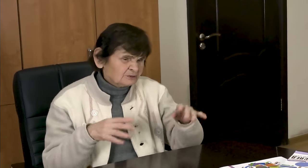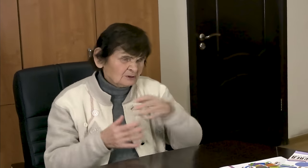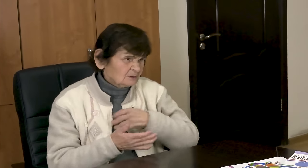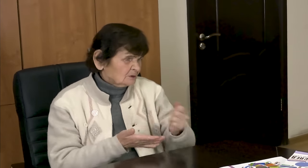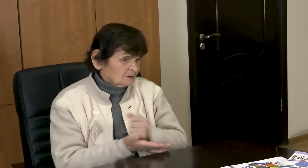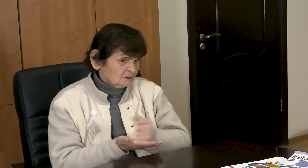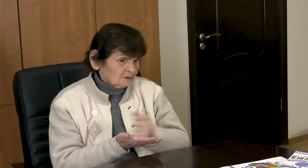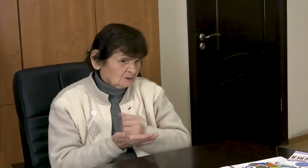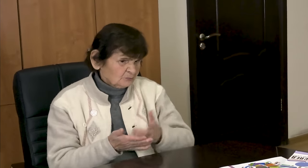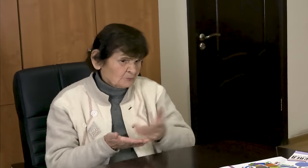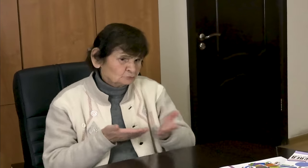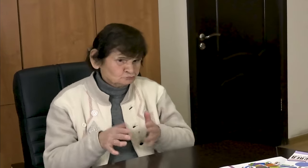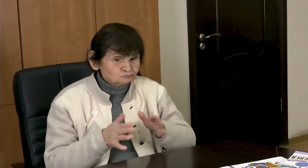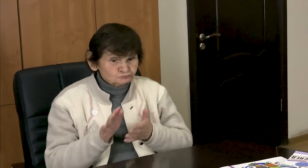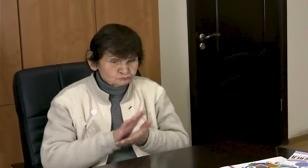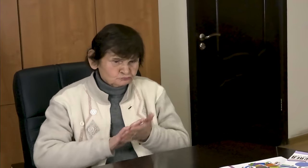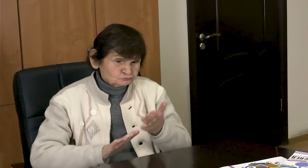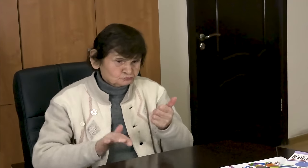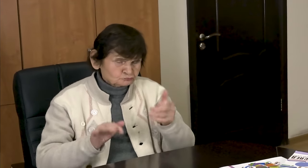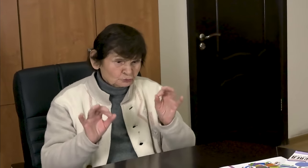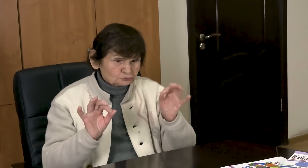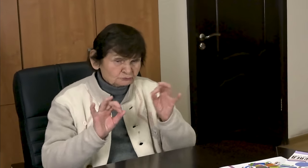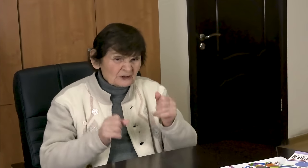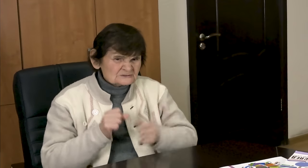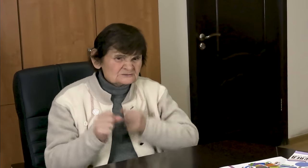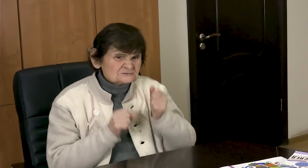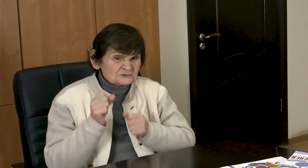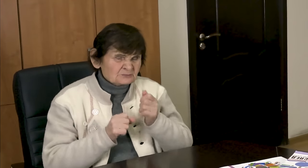Lubricated my skis before the start. I tried it and it seemed like nothing.